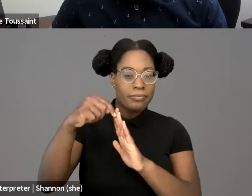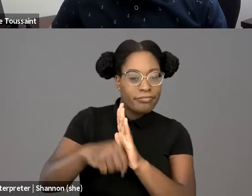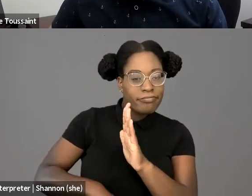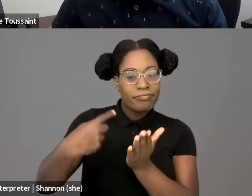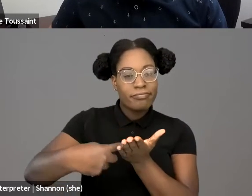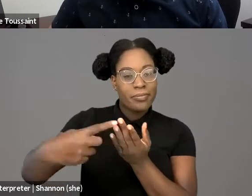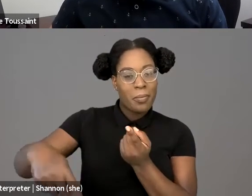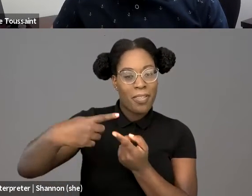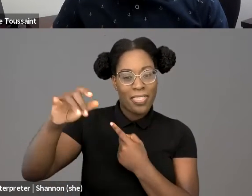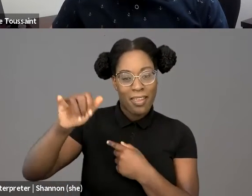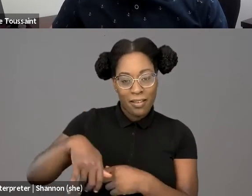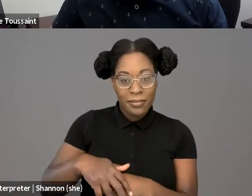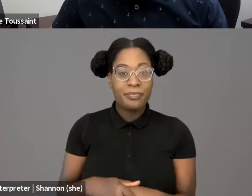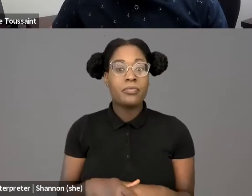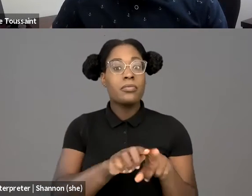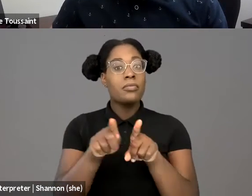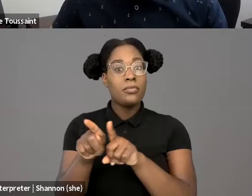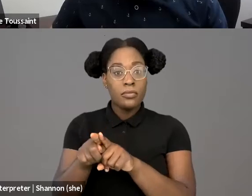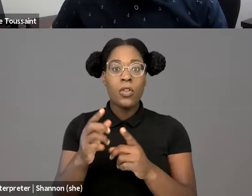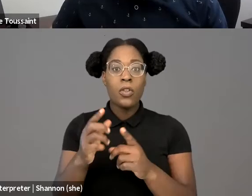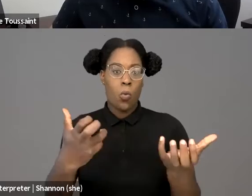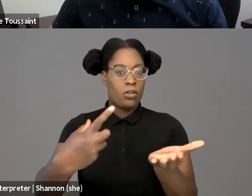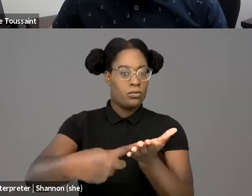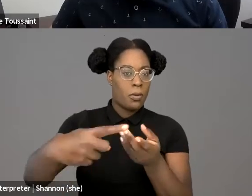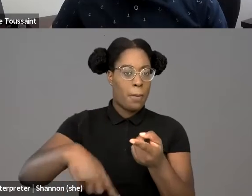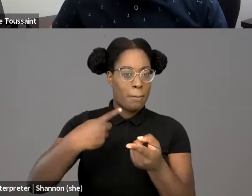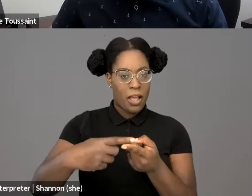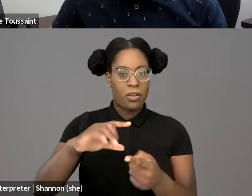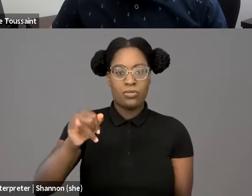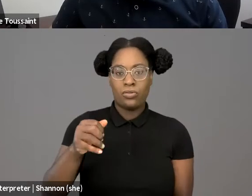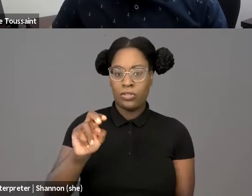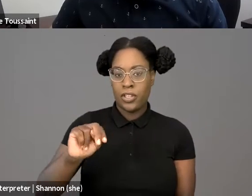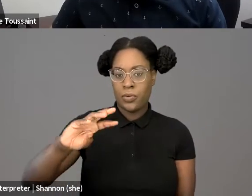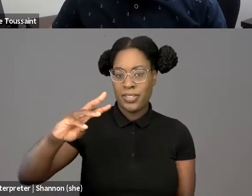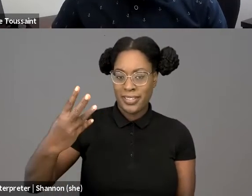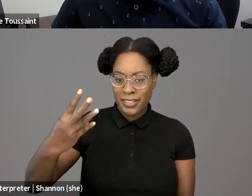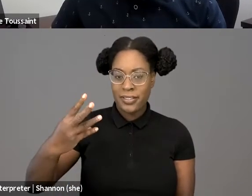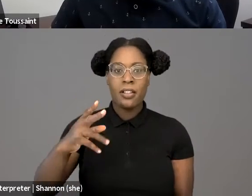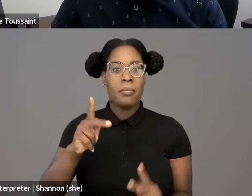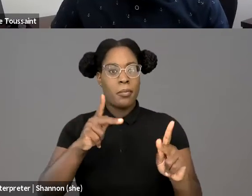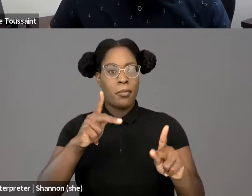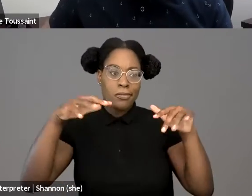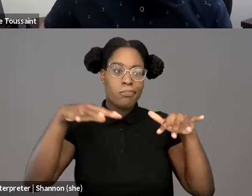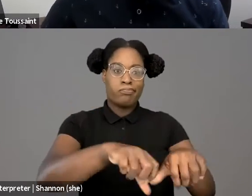about the storming of the US Capitol on January 6th. Somehow that seems to be in the background of everything that we're talking about today.